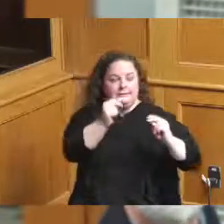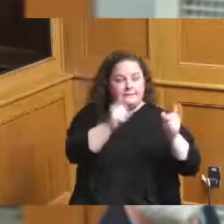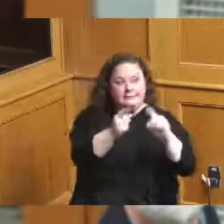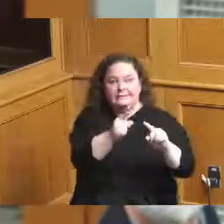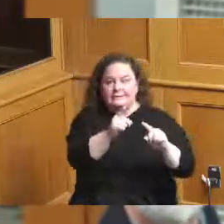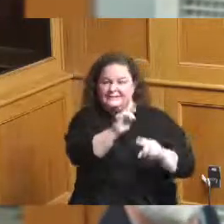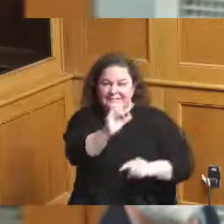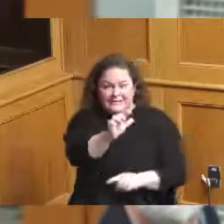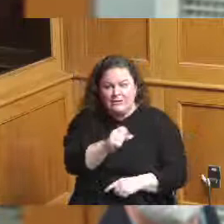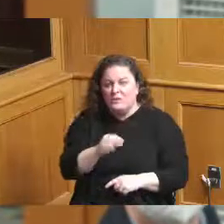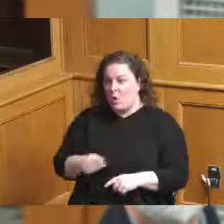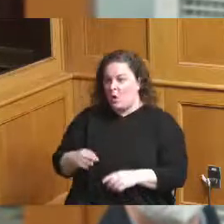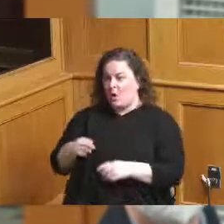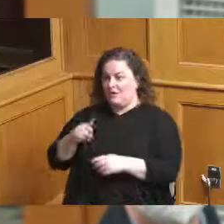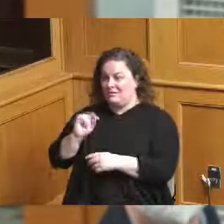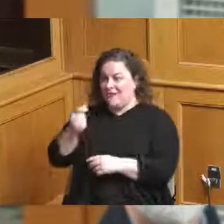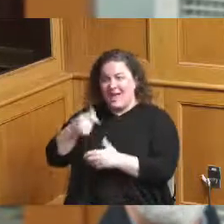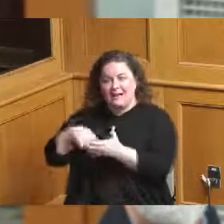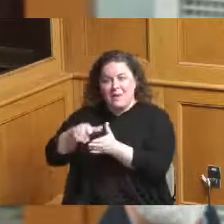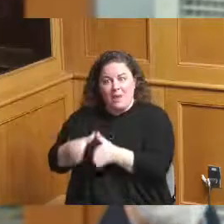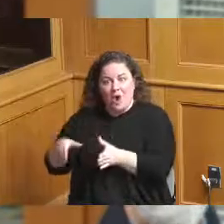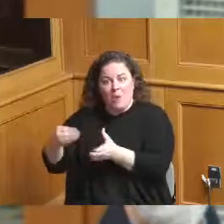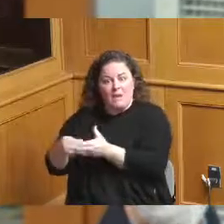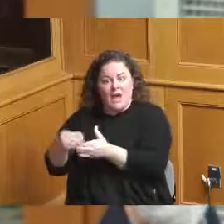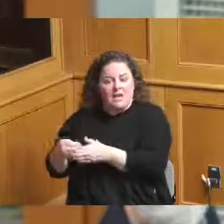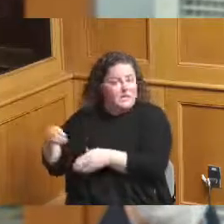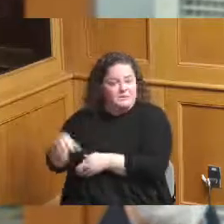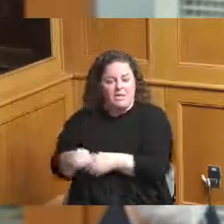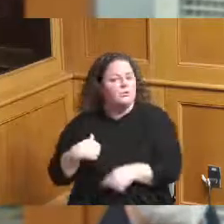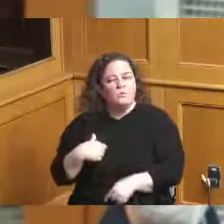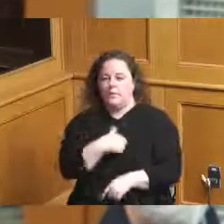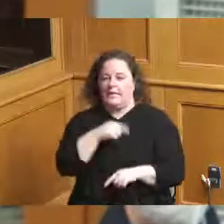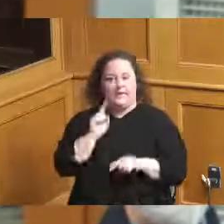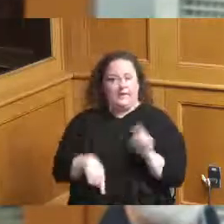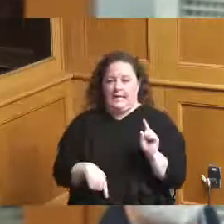we're going to help get everybody aligned to do that because if the county goes does it the